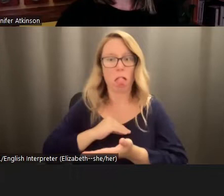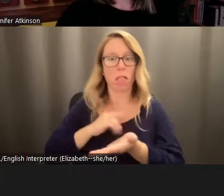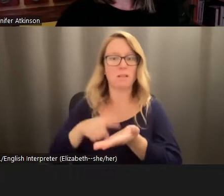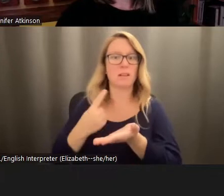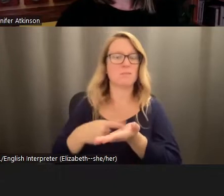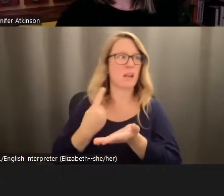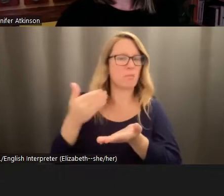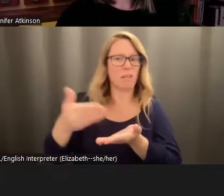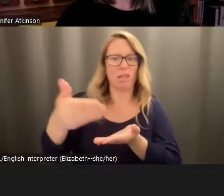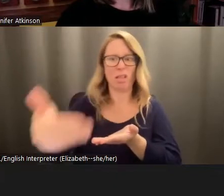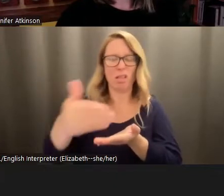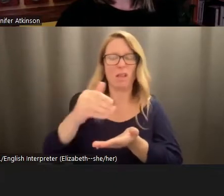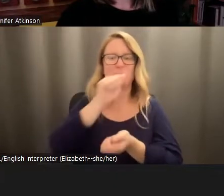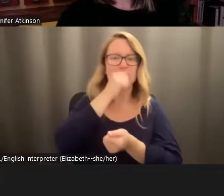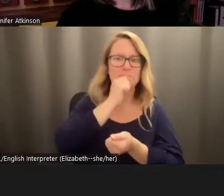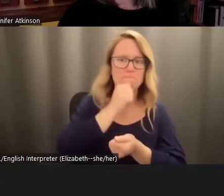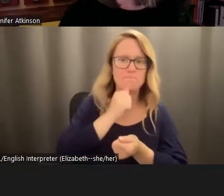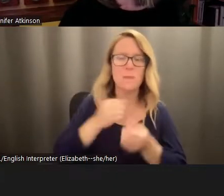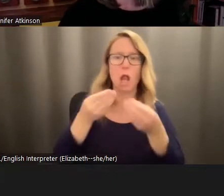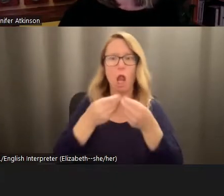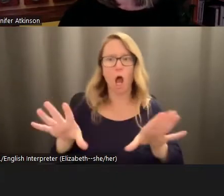of the suffering and loss that we are both witnessing and